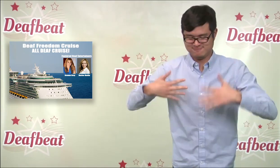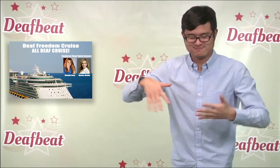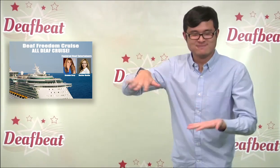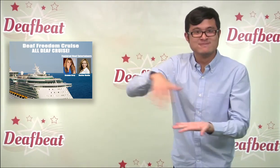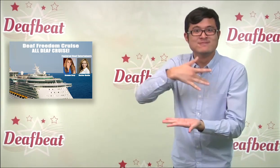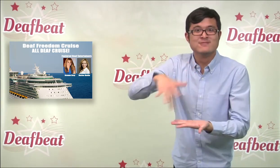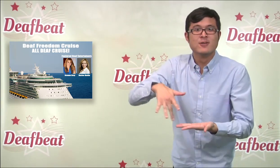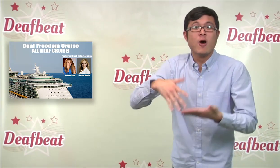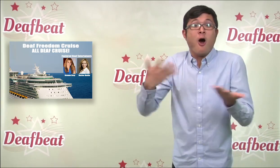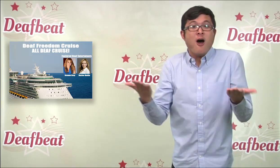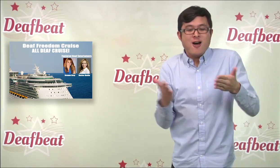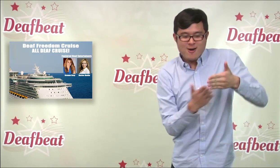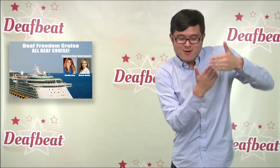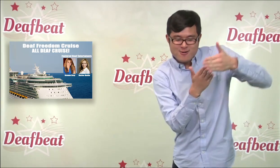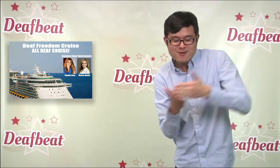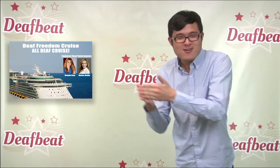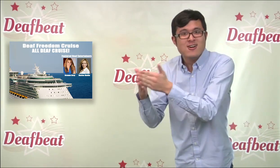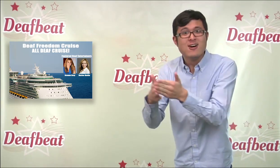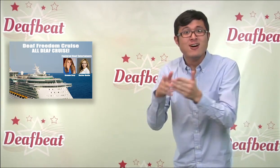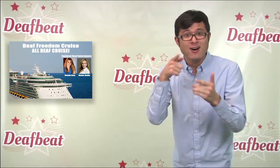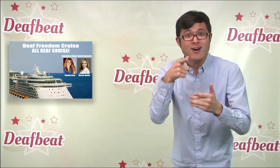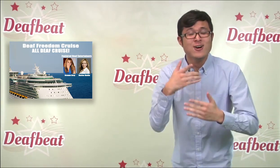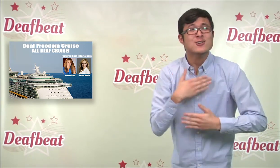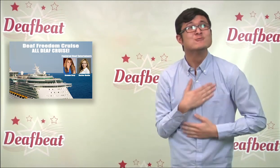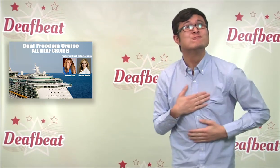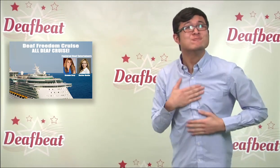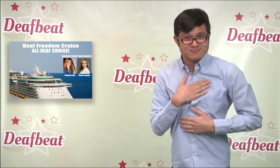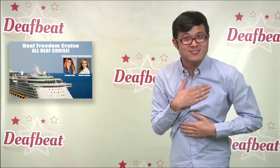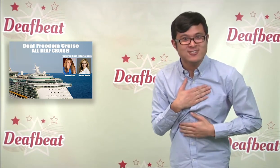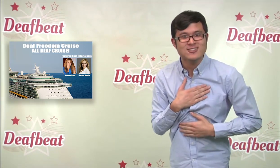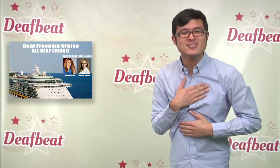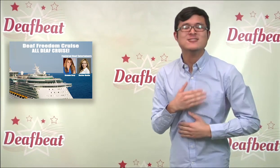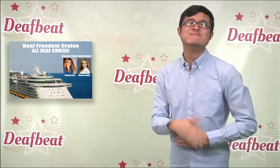or a Cruise, entertain yourself and have fun!